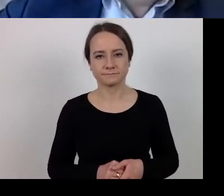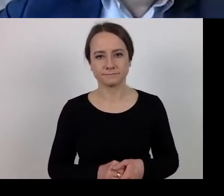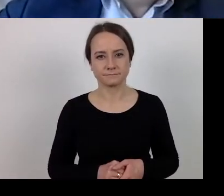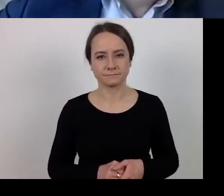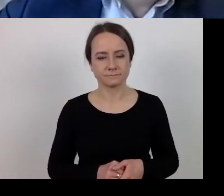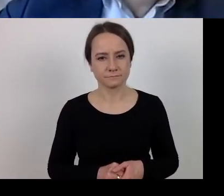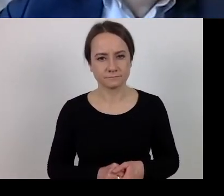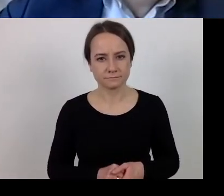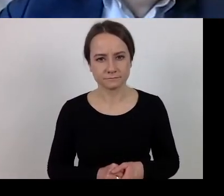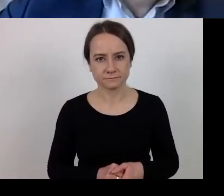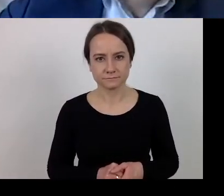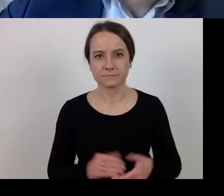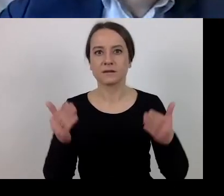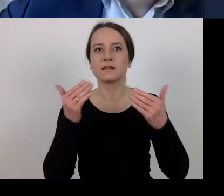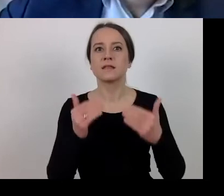Another point is expenditure adjustment.